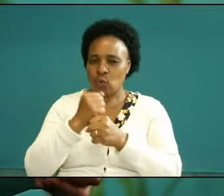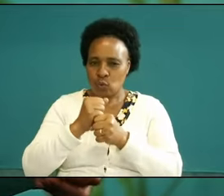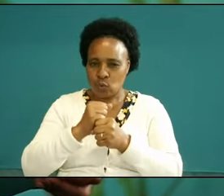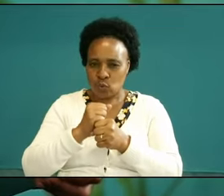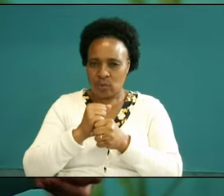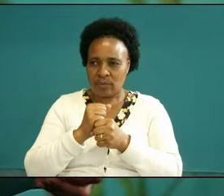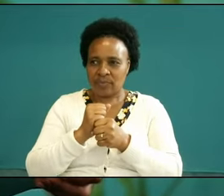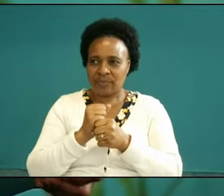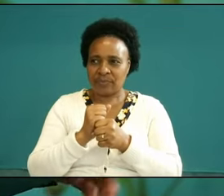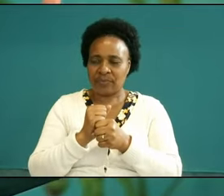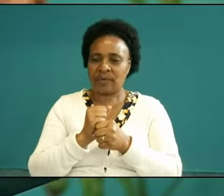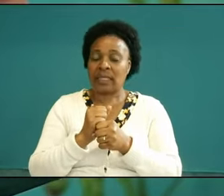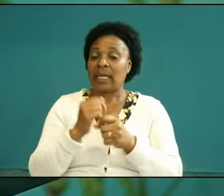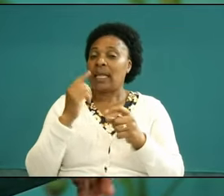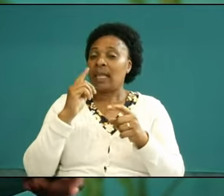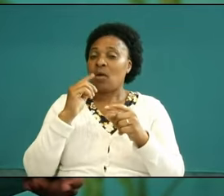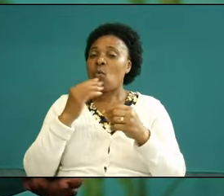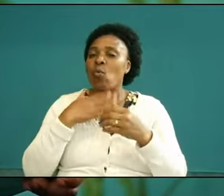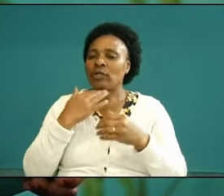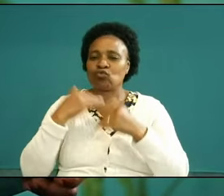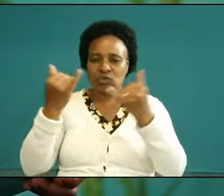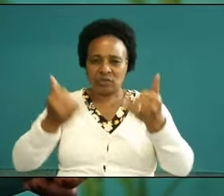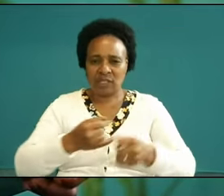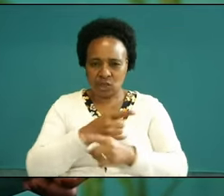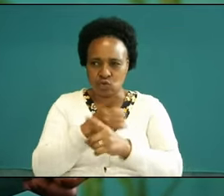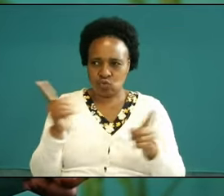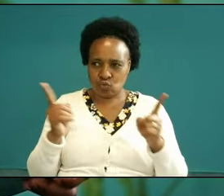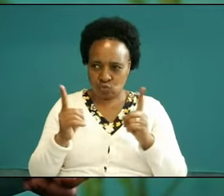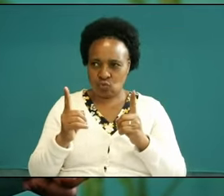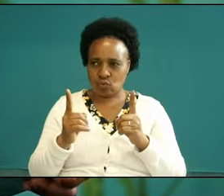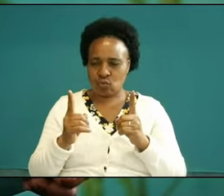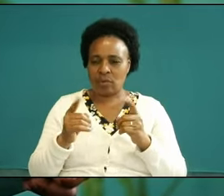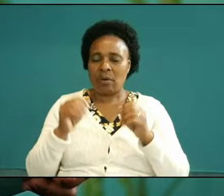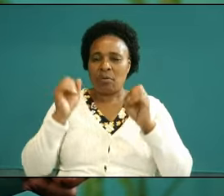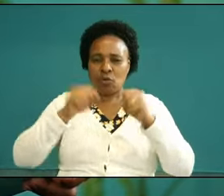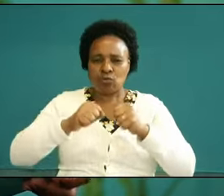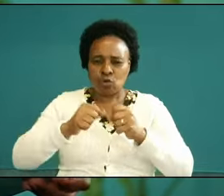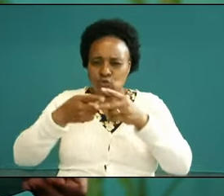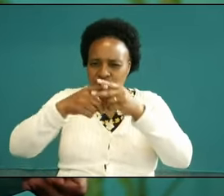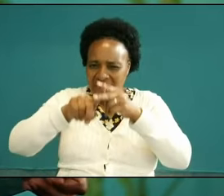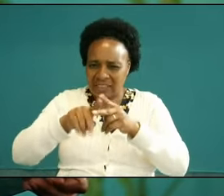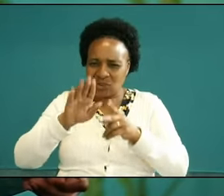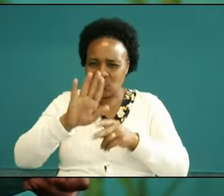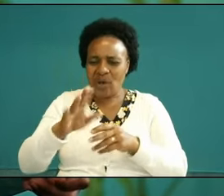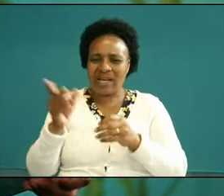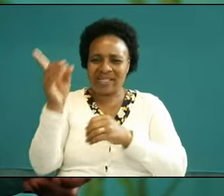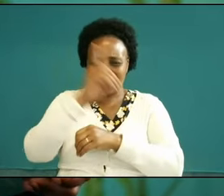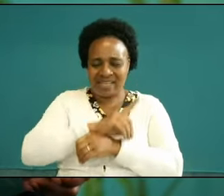quiet out there so I want to invite you in a very special way to ignite your day every single day